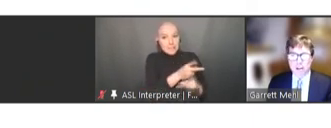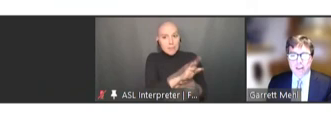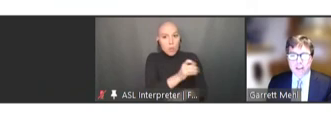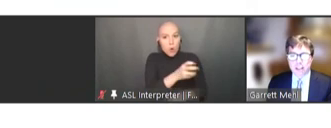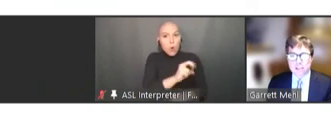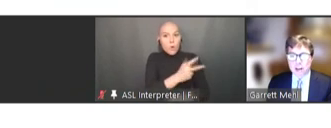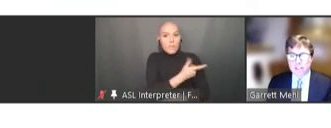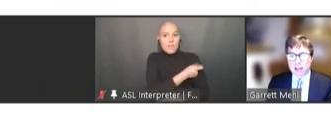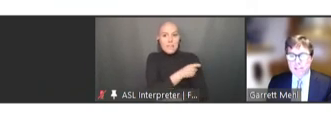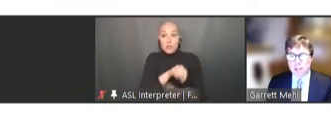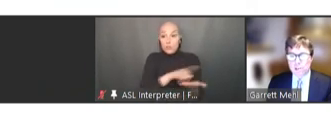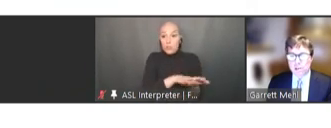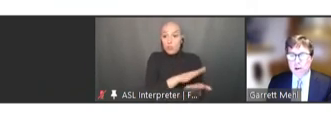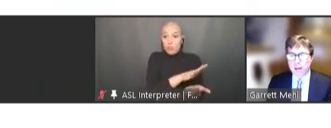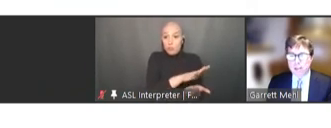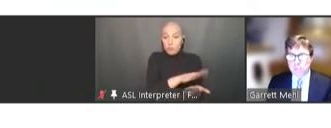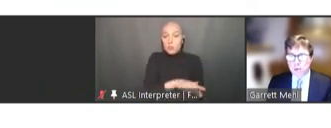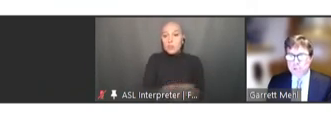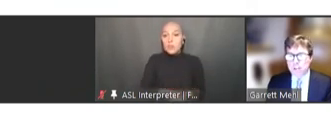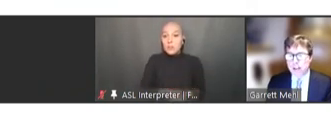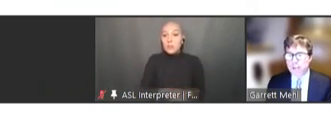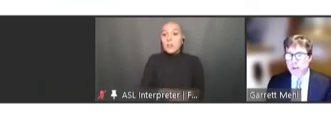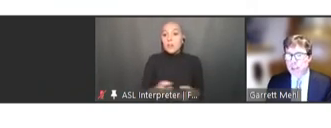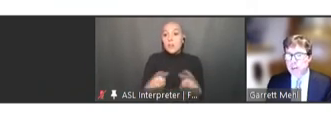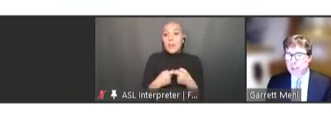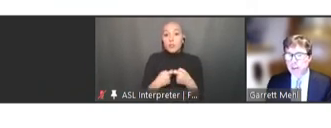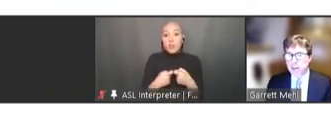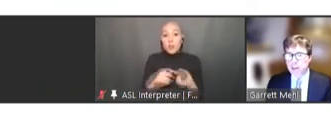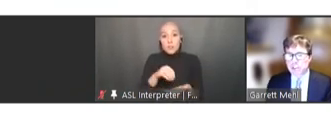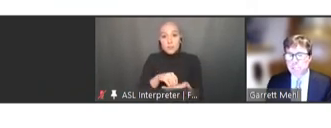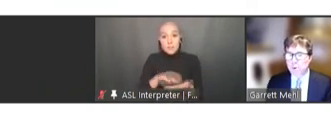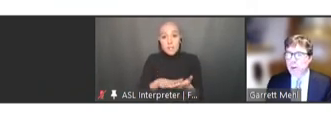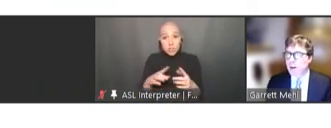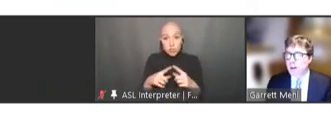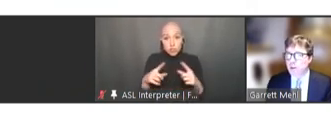The electronic vaccination card is a personal health document to support continuity of